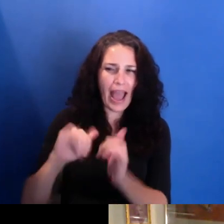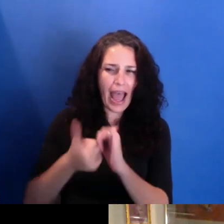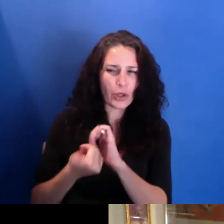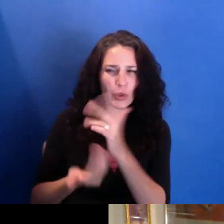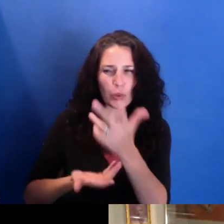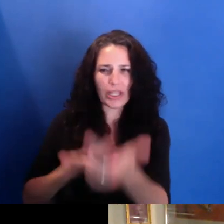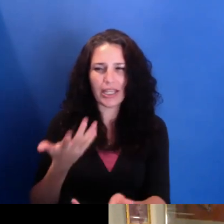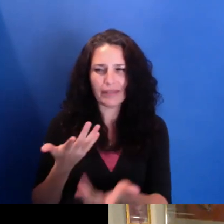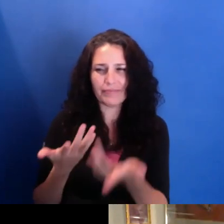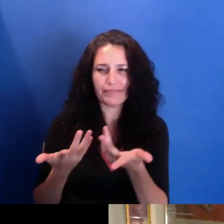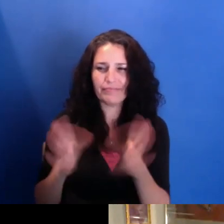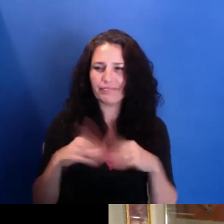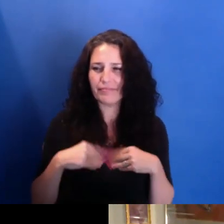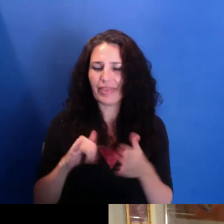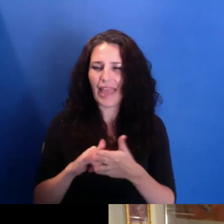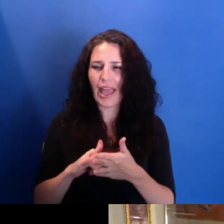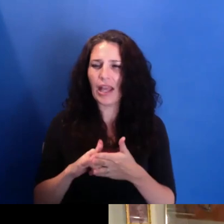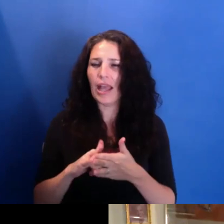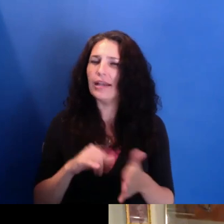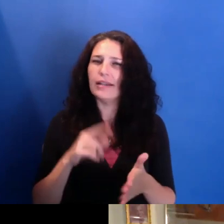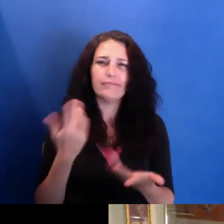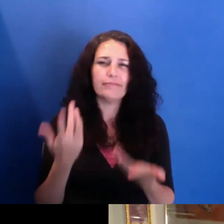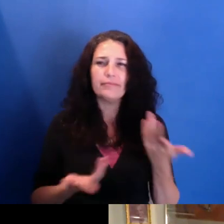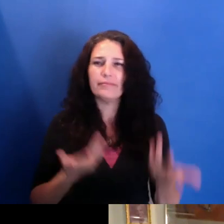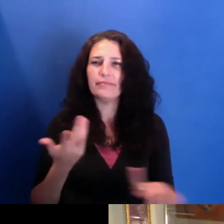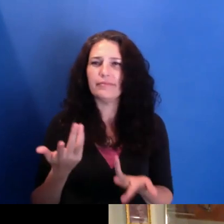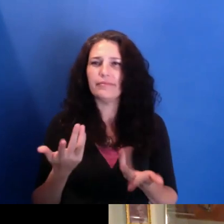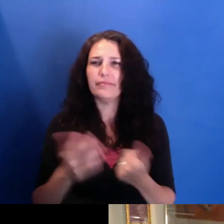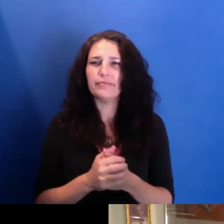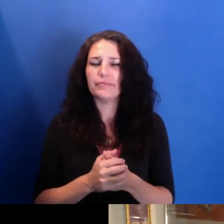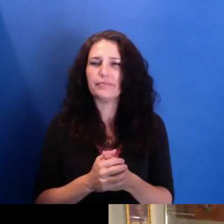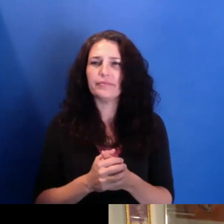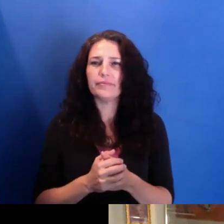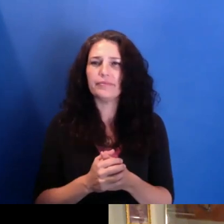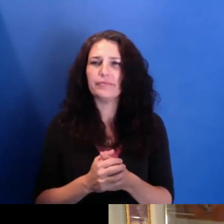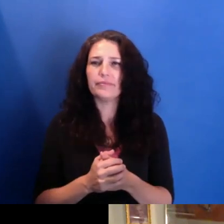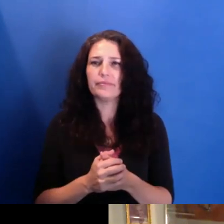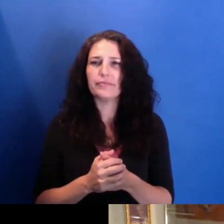And what does it look like for us to be community resourced?